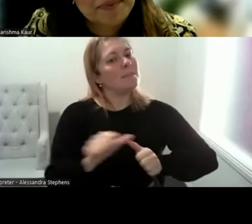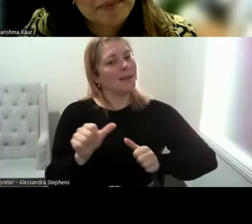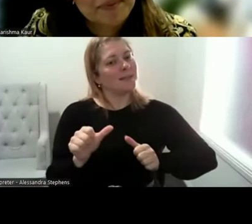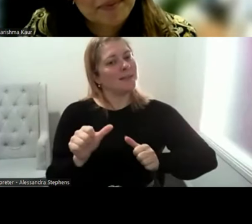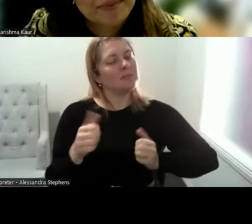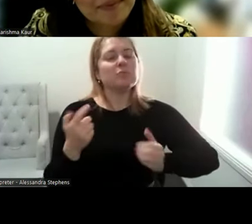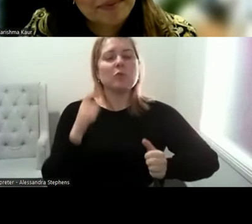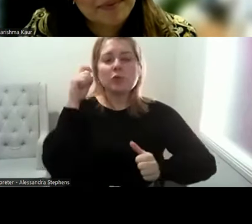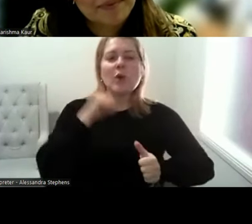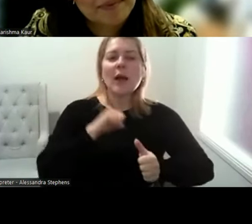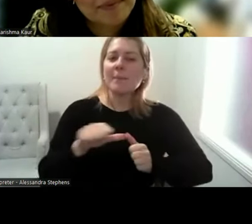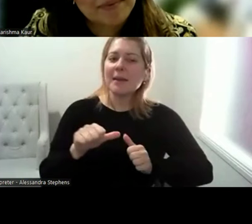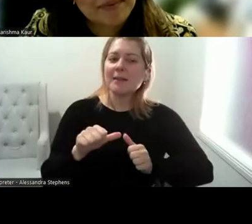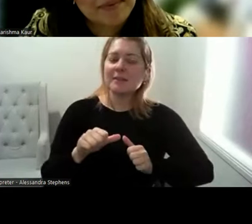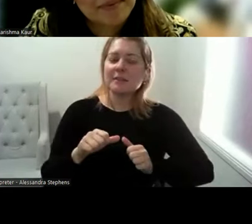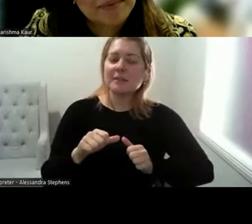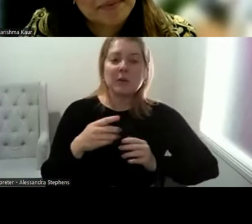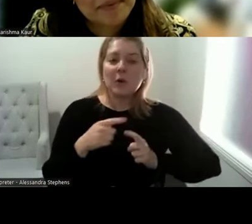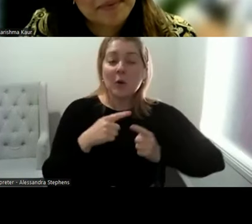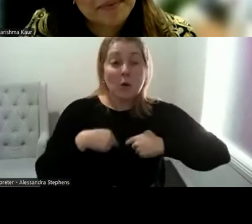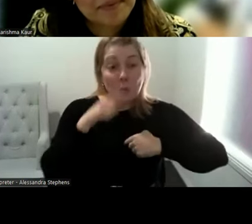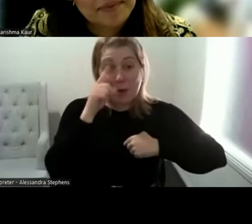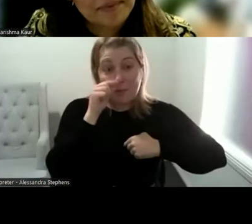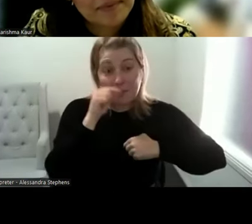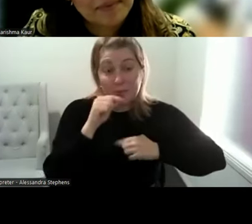we can do. It's making the effort and making your attempt. Yeah,